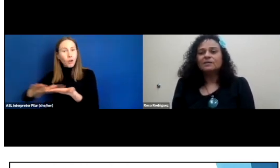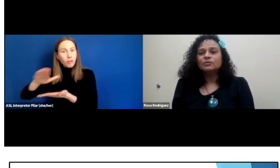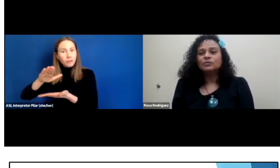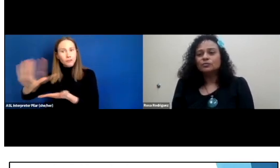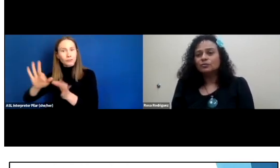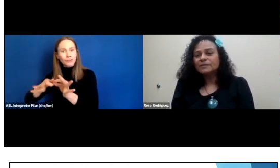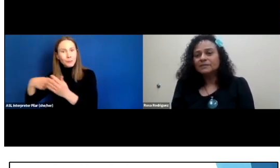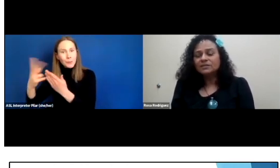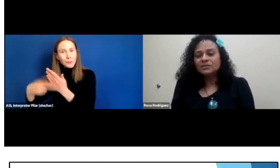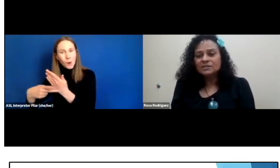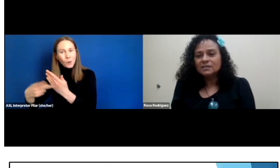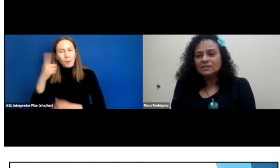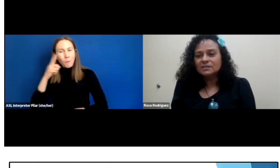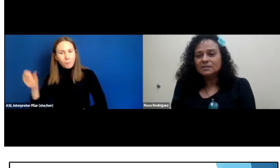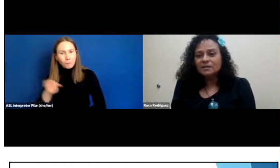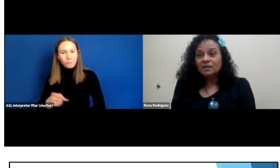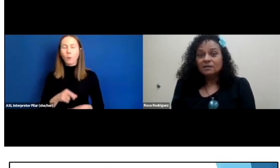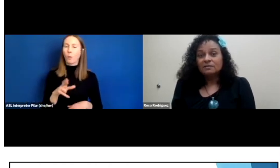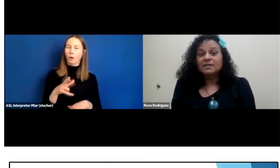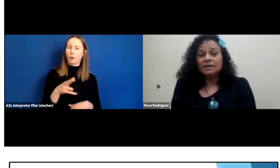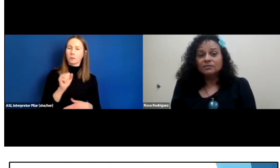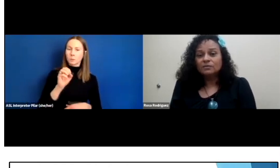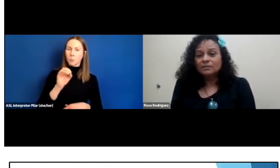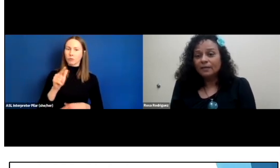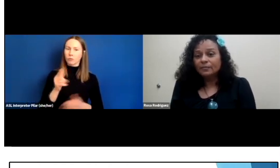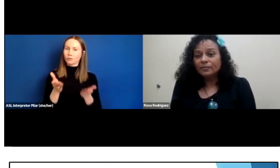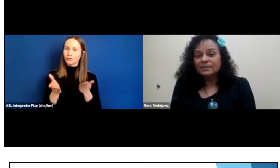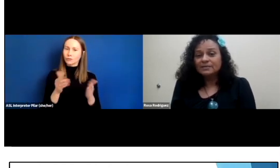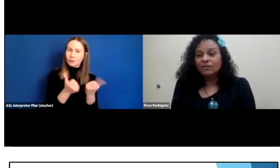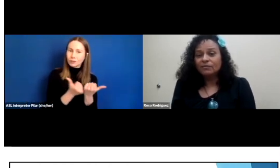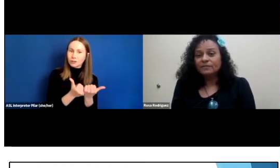social service agencies, the actual library itself.